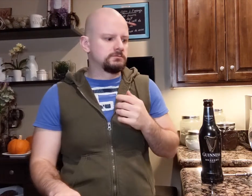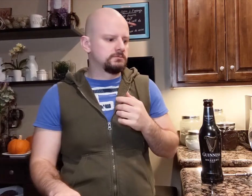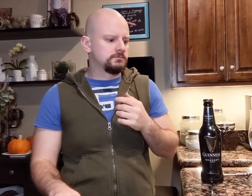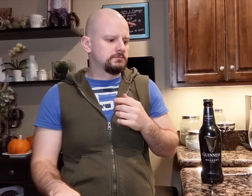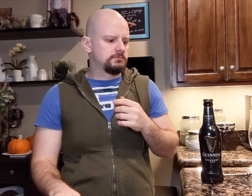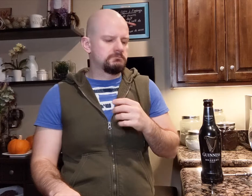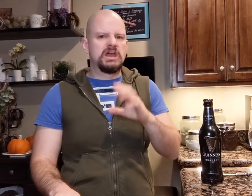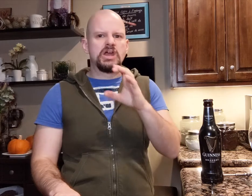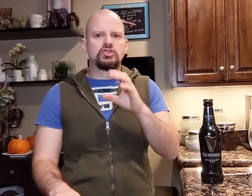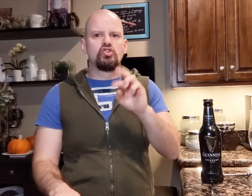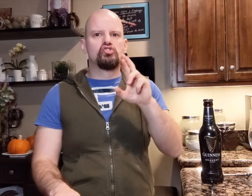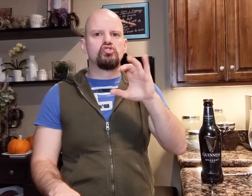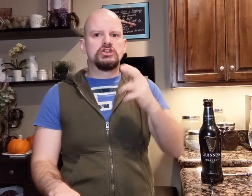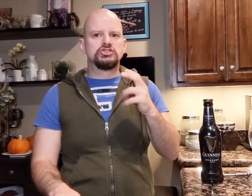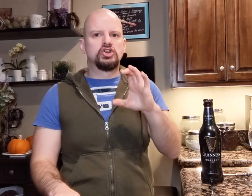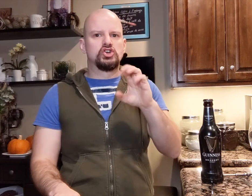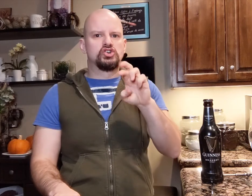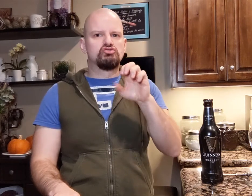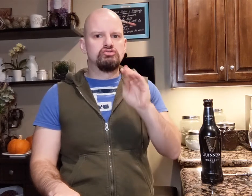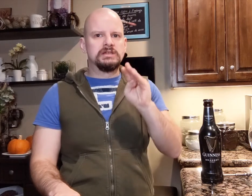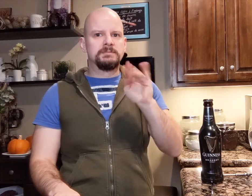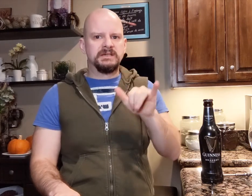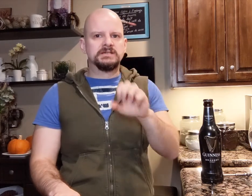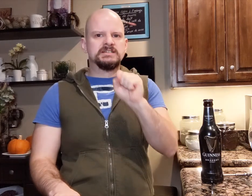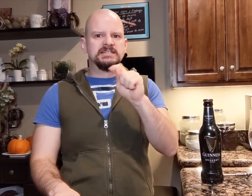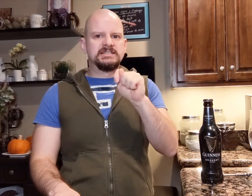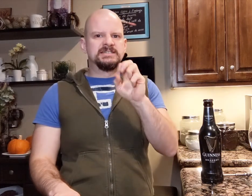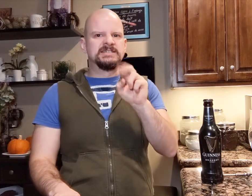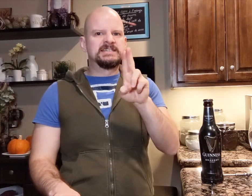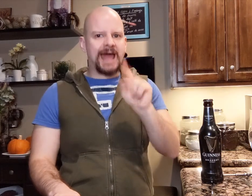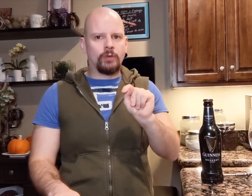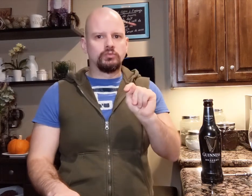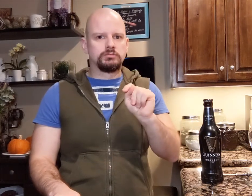It's rich and creamy stout.